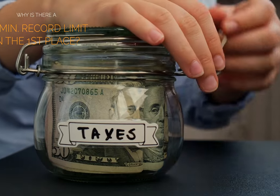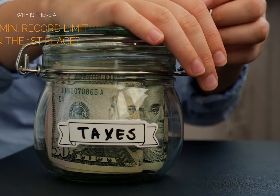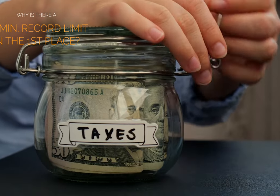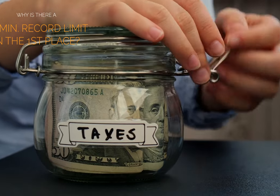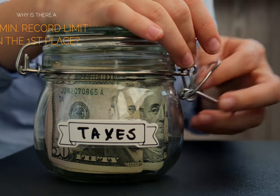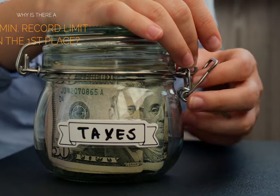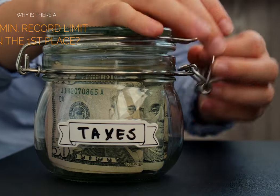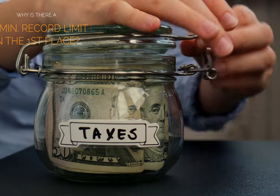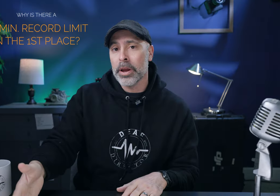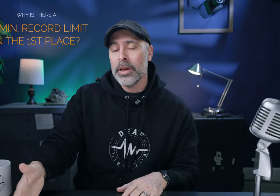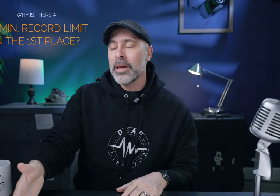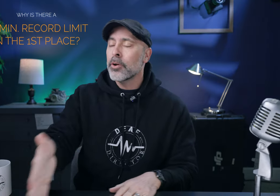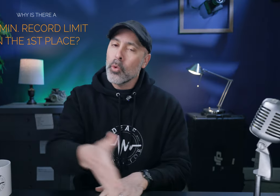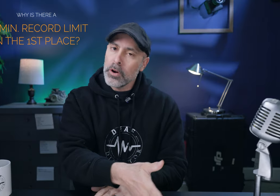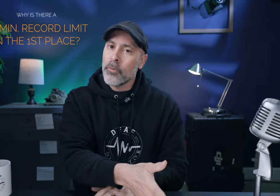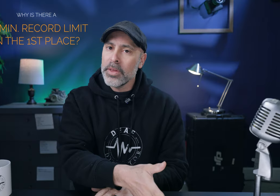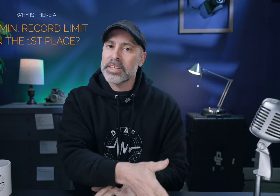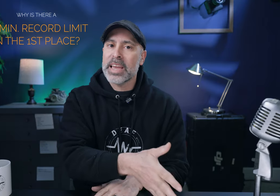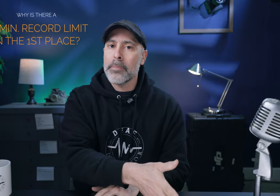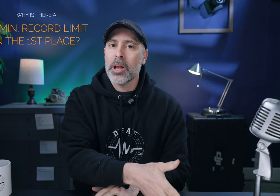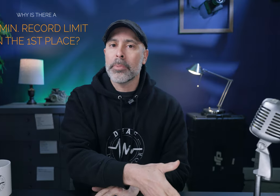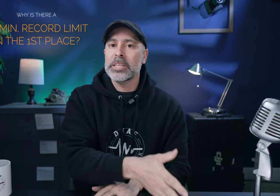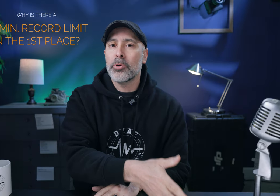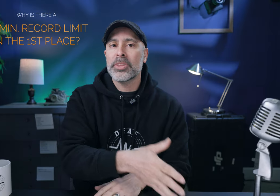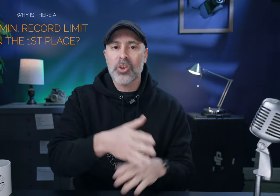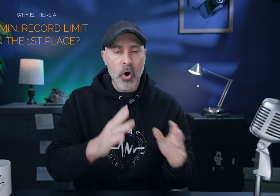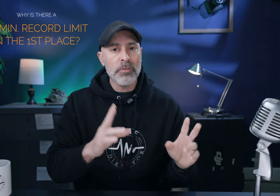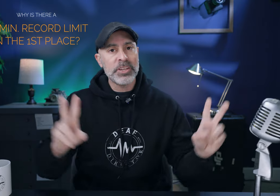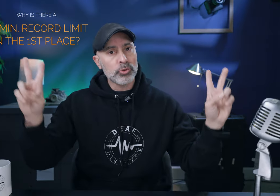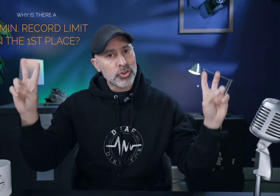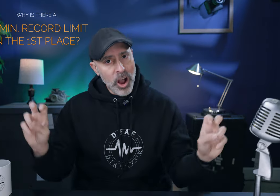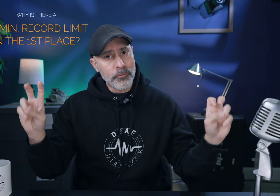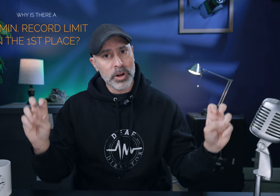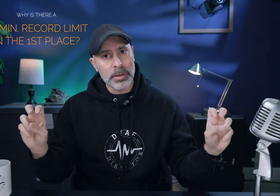different tax category and order to avoid this camera companies put this artificial software